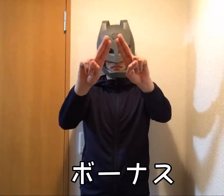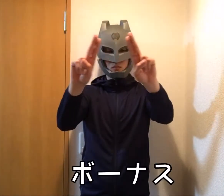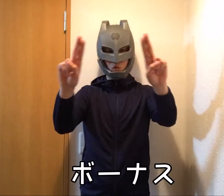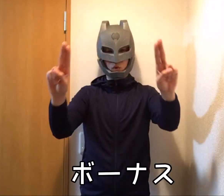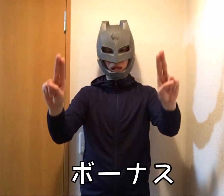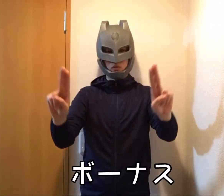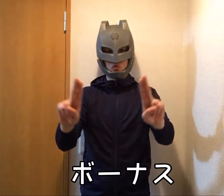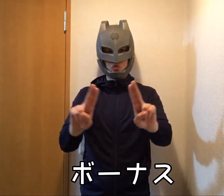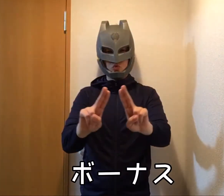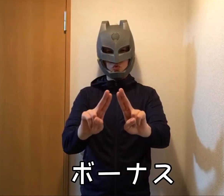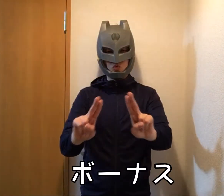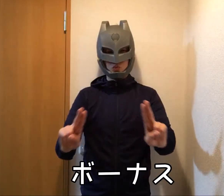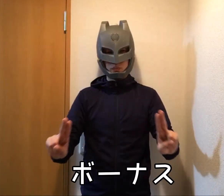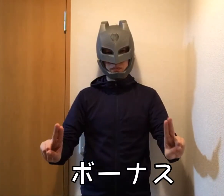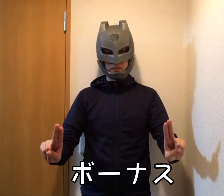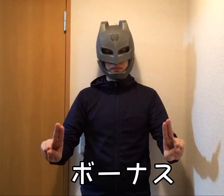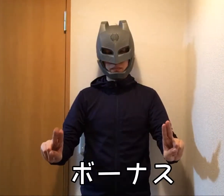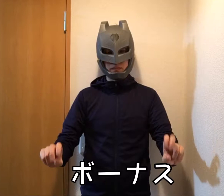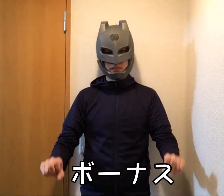Bonus (bow knot)